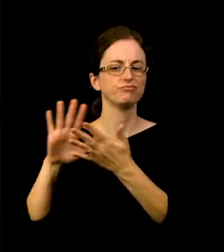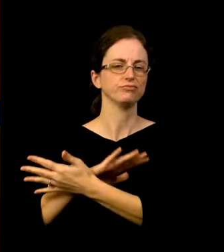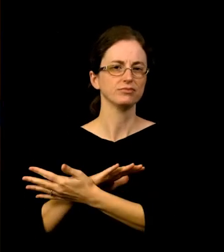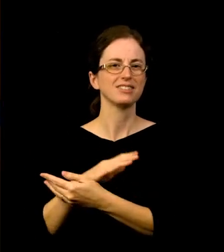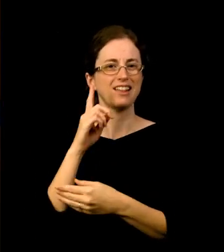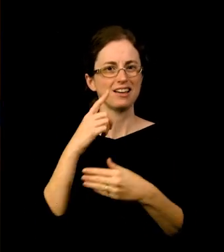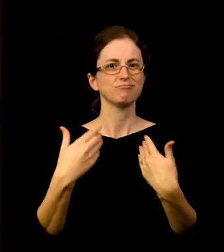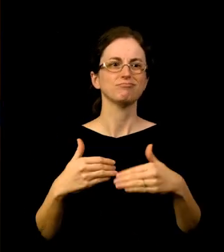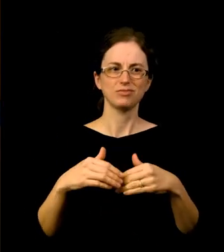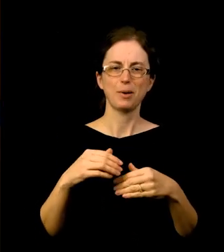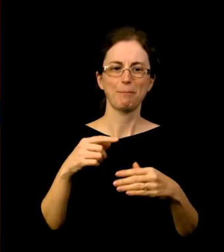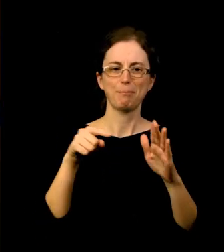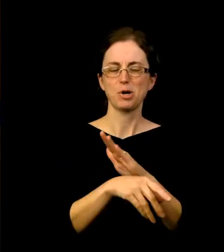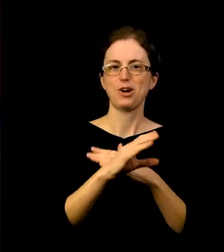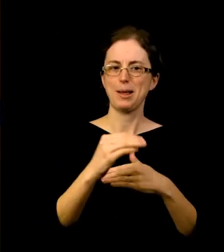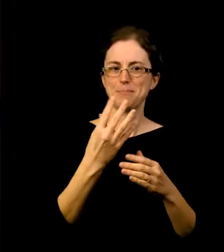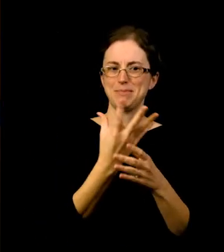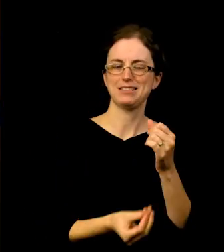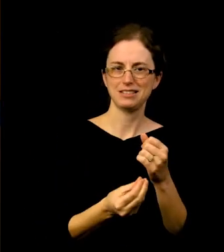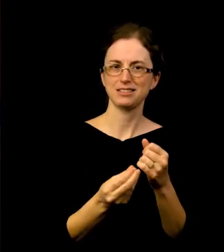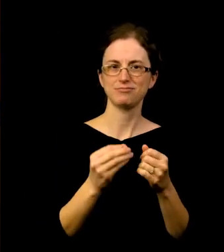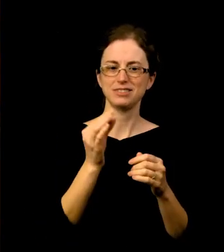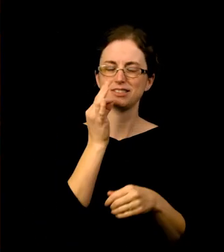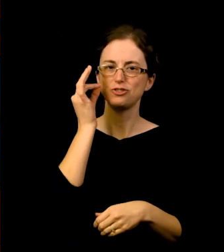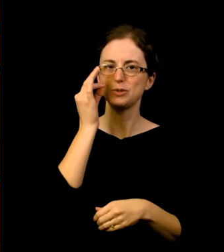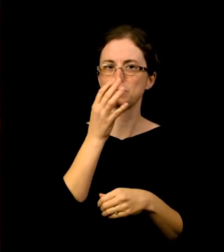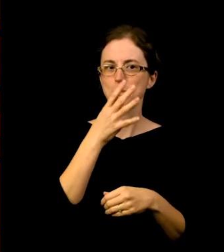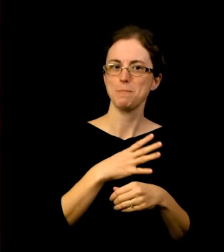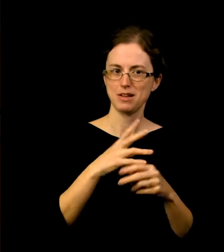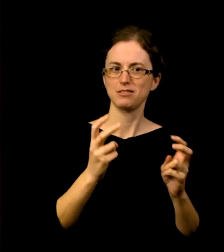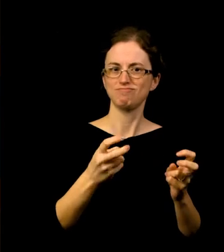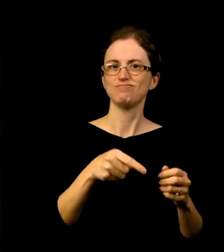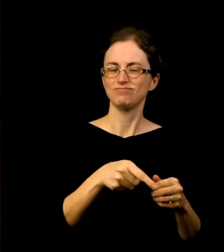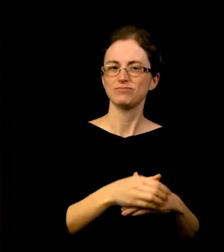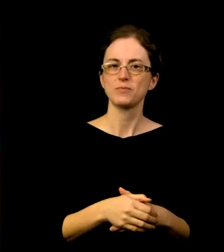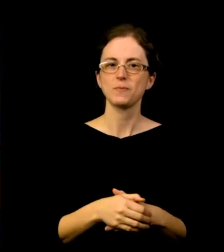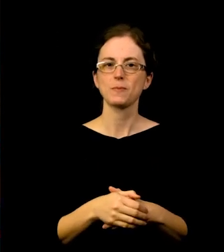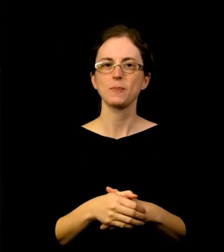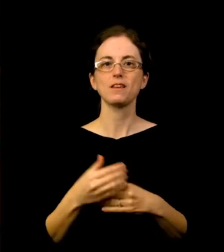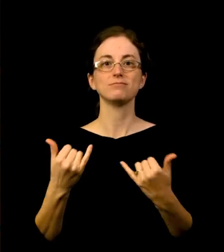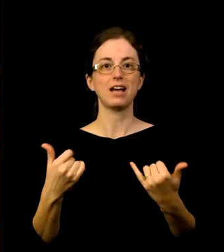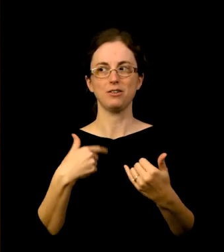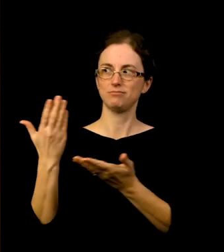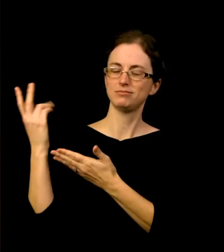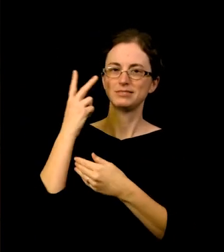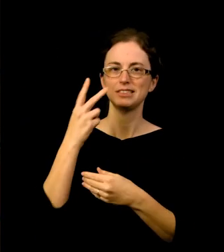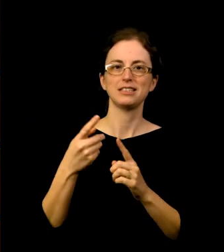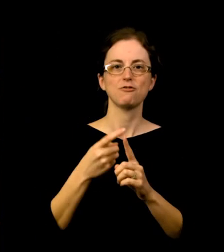I’m standing in front of a mural in the exhibition gallery, created by Dine, Taos and Chiricahua Apache artist Lynnette Haozous.